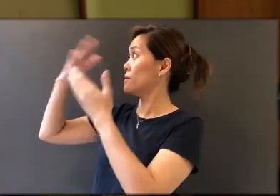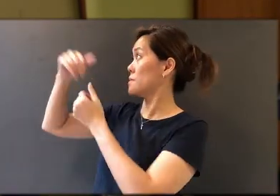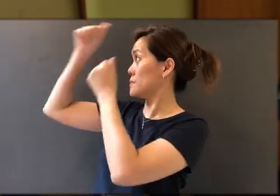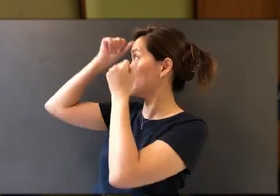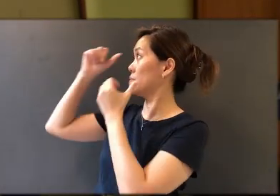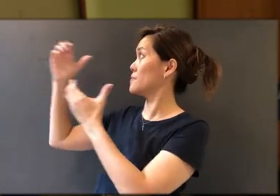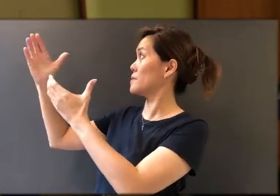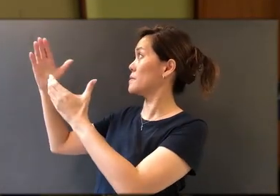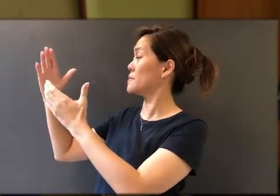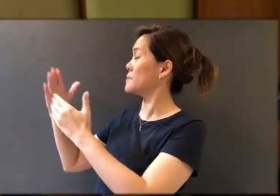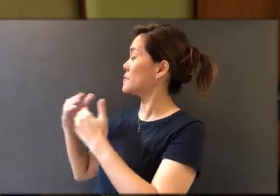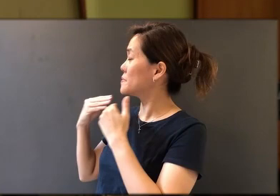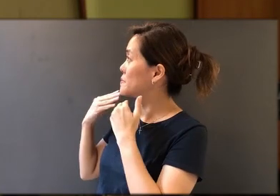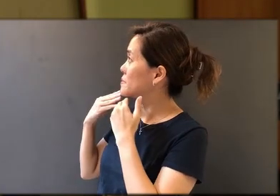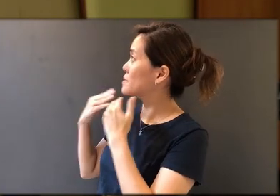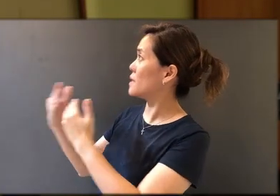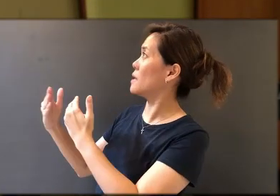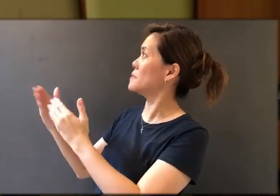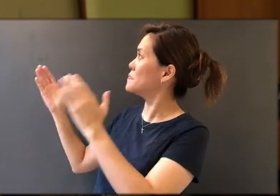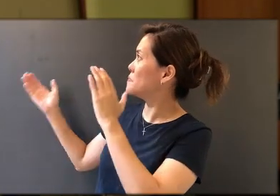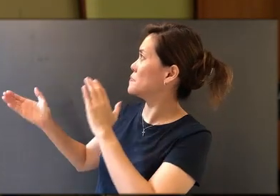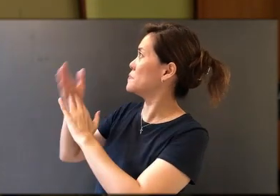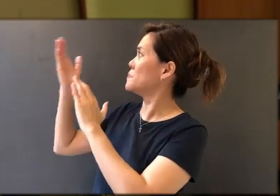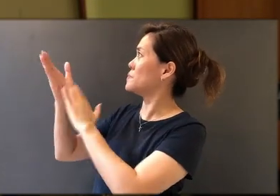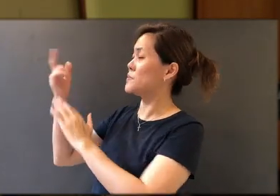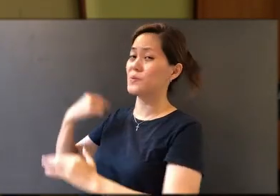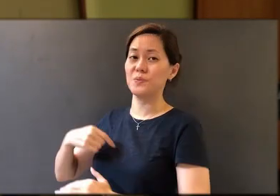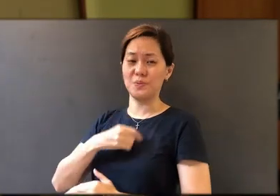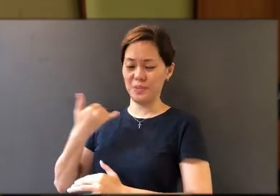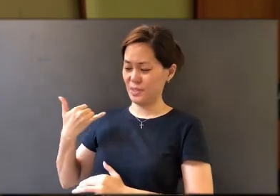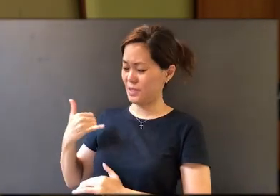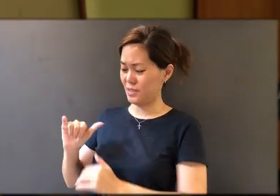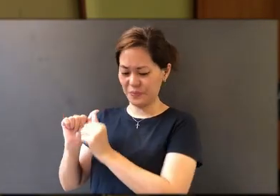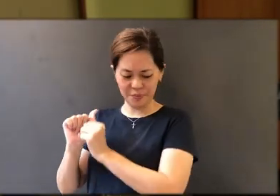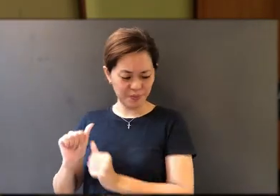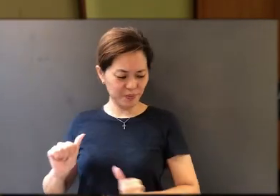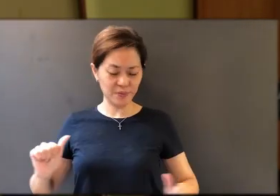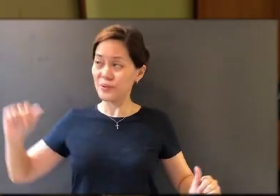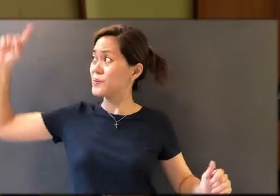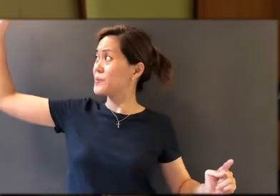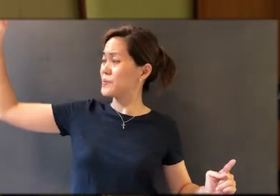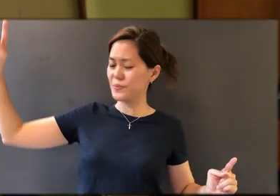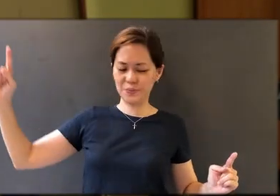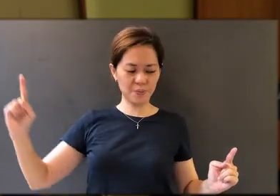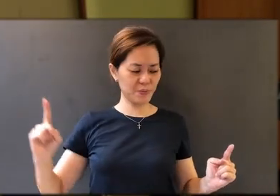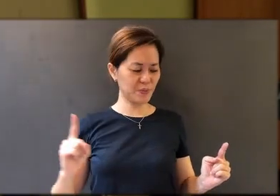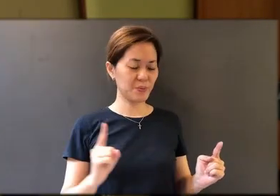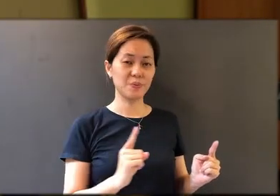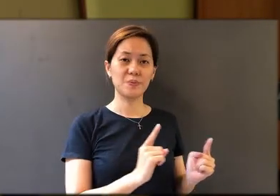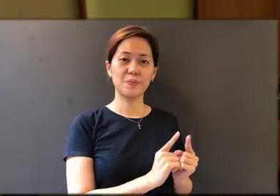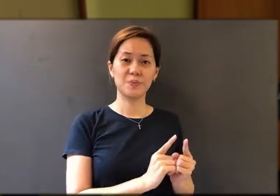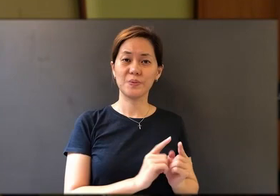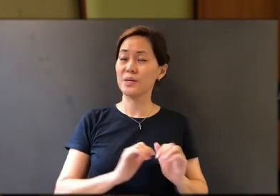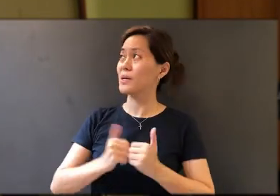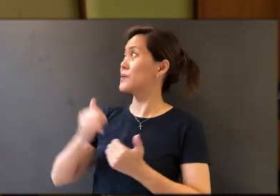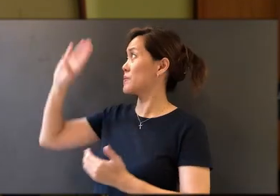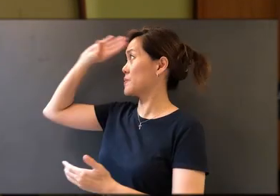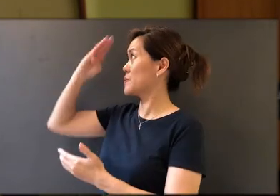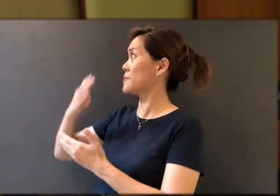Heavenly Father, we give You thanks and praise that when we were still far off, You met us in Your Son and brought us